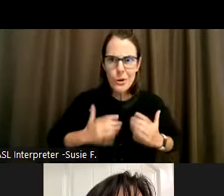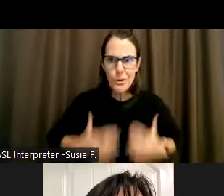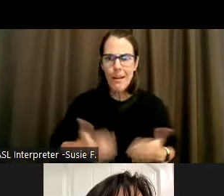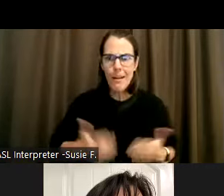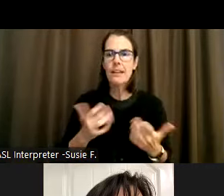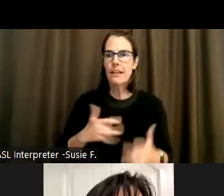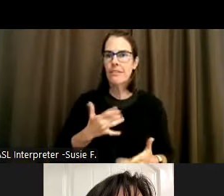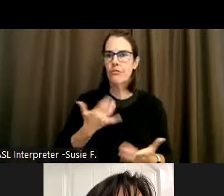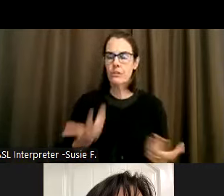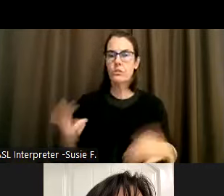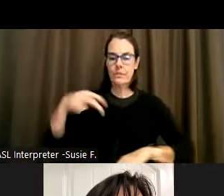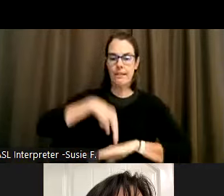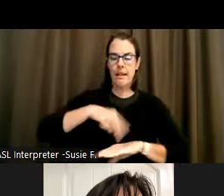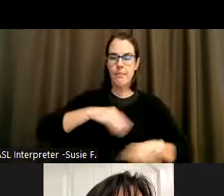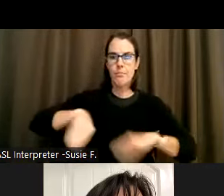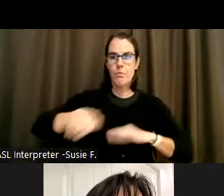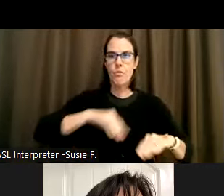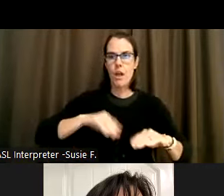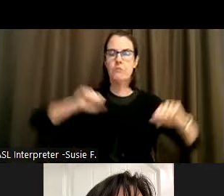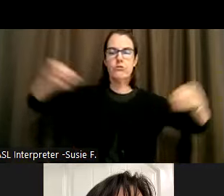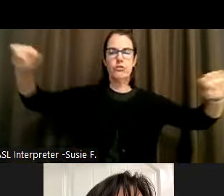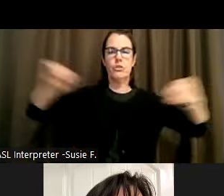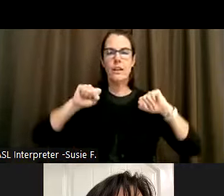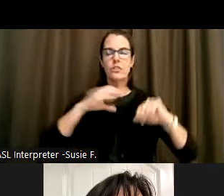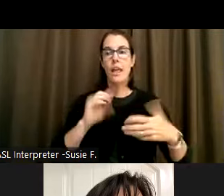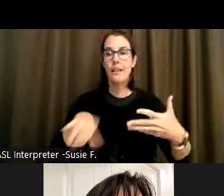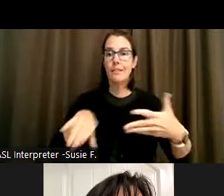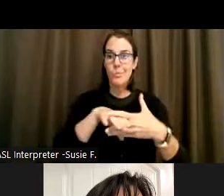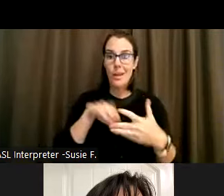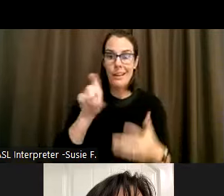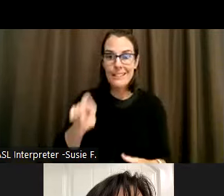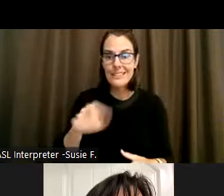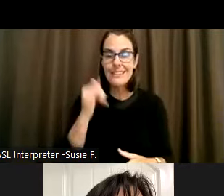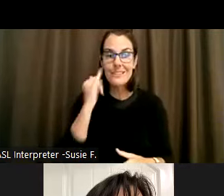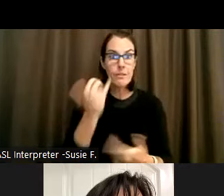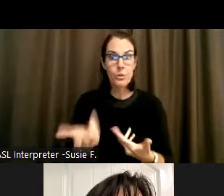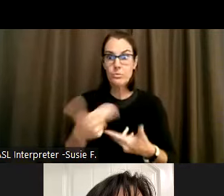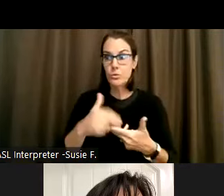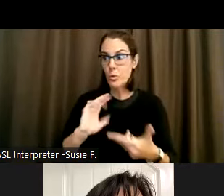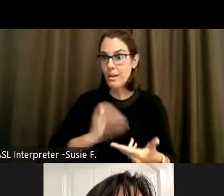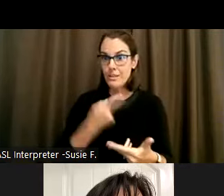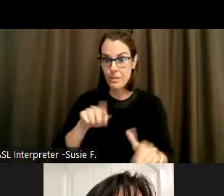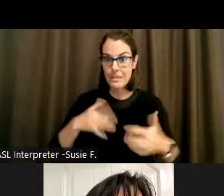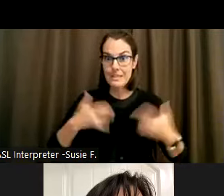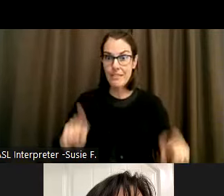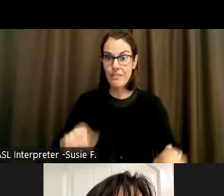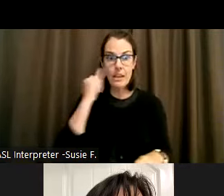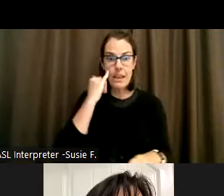and take a break as needed. So please, as you are with us for this event, feel free to take care of